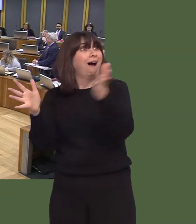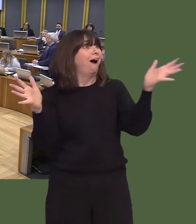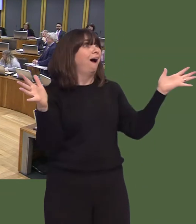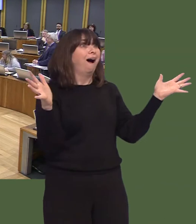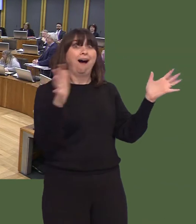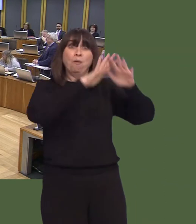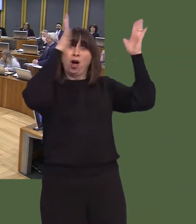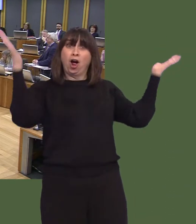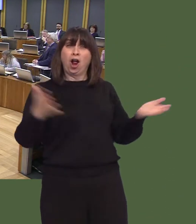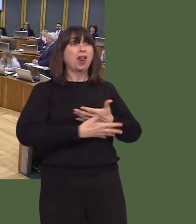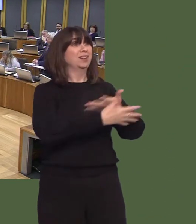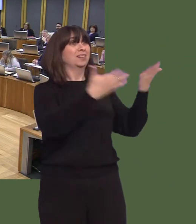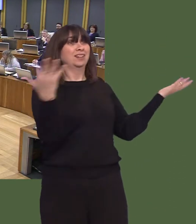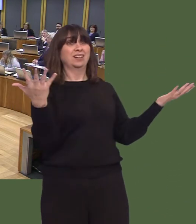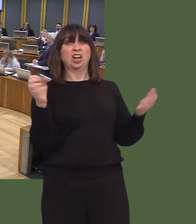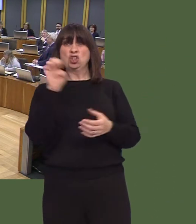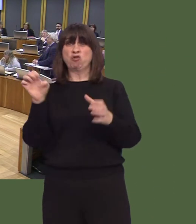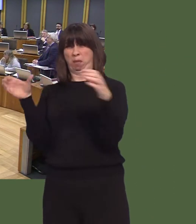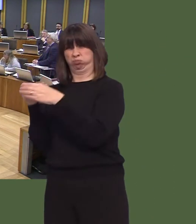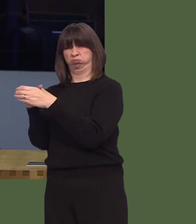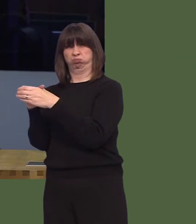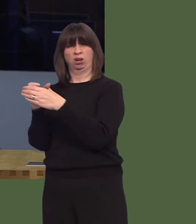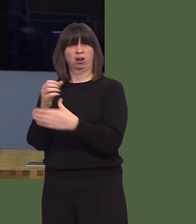85 per cent of the global economy is outside Europe.